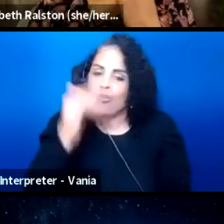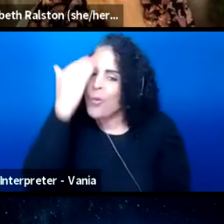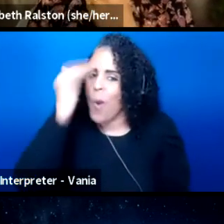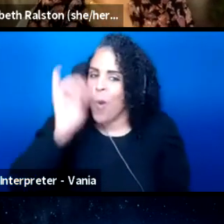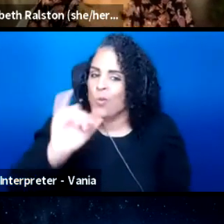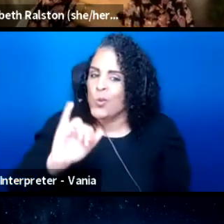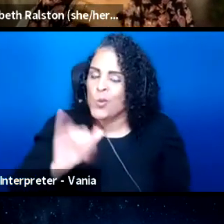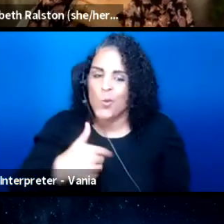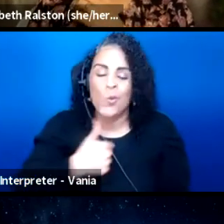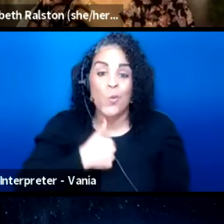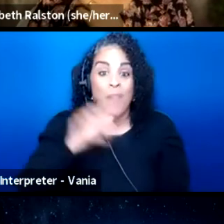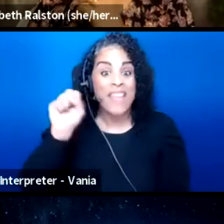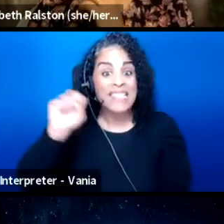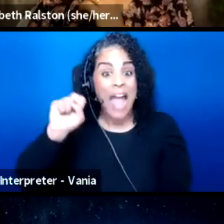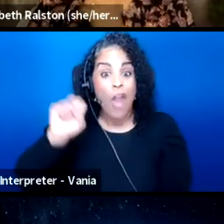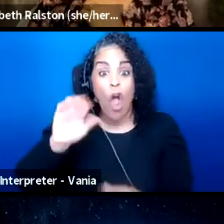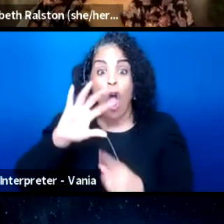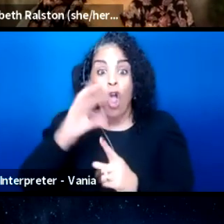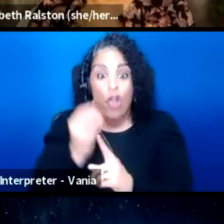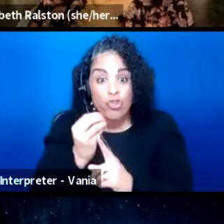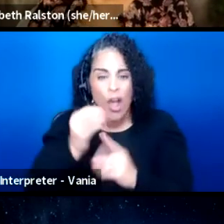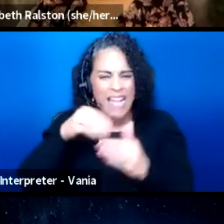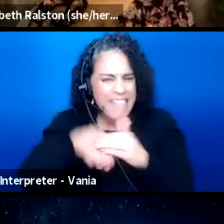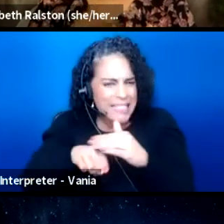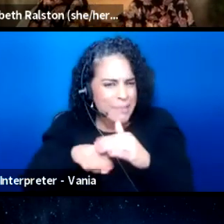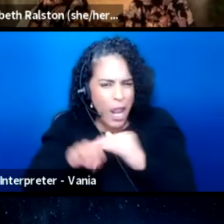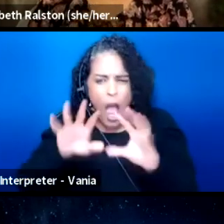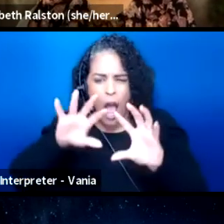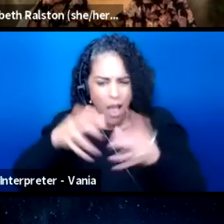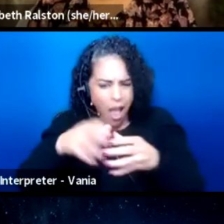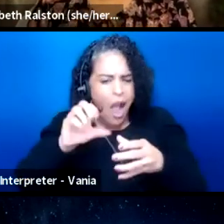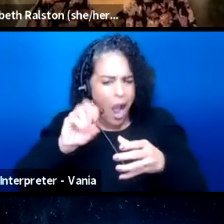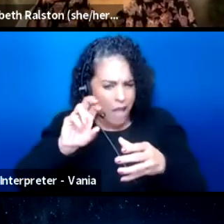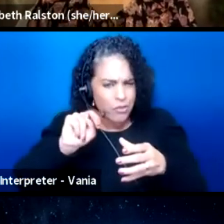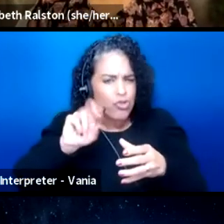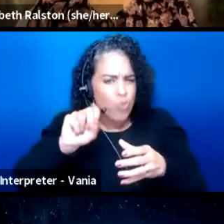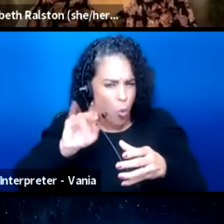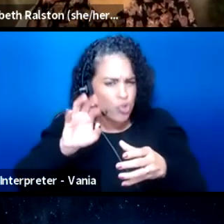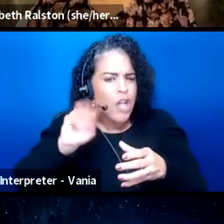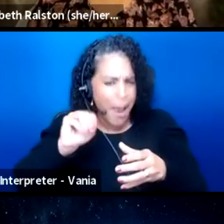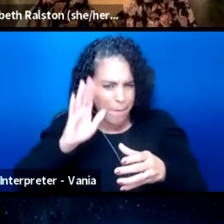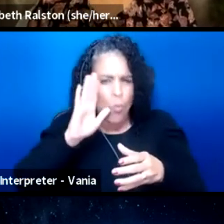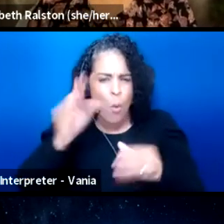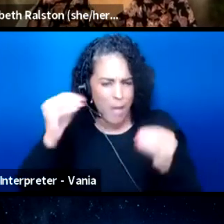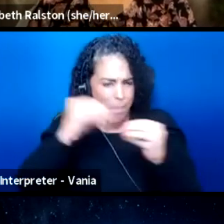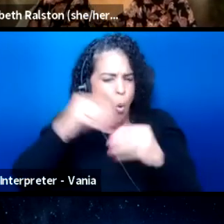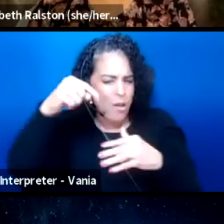the Seattle Cultural Accessibility Consortium, I think it's going to be going more in depth with budgeting